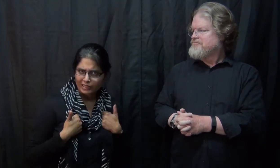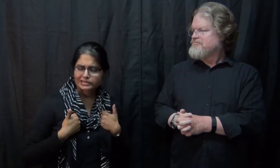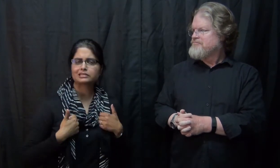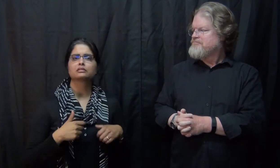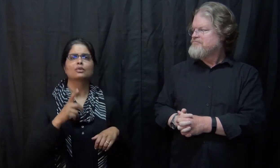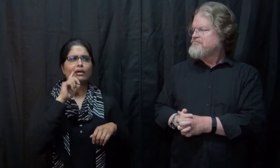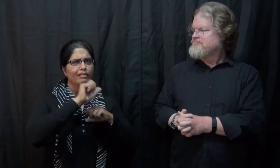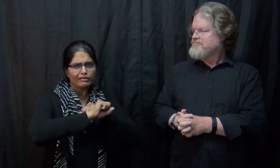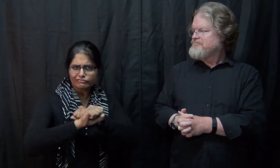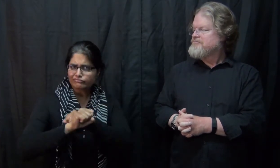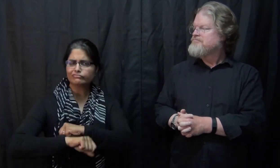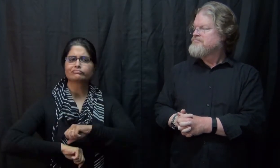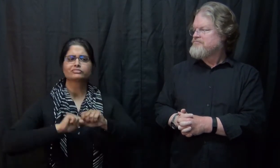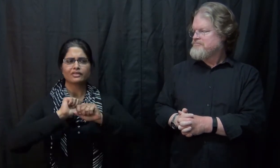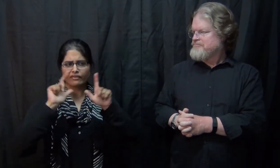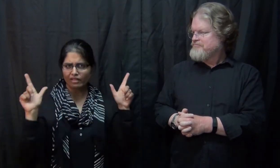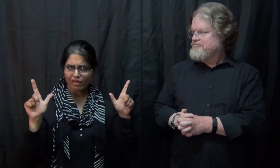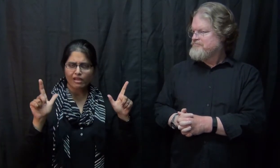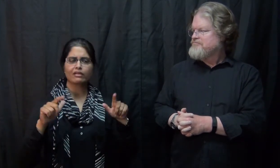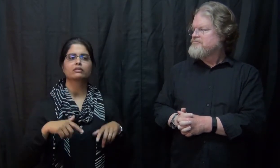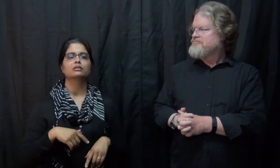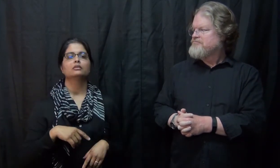We will post flyers and vlogs about it.